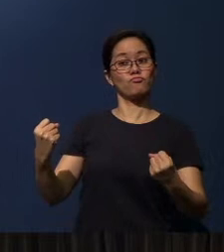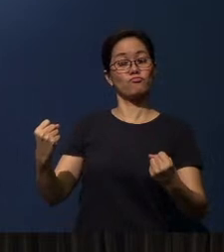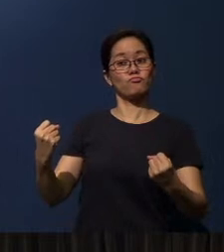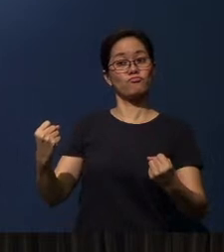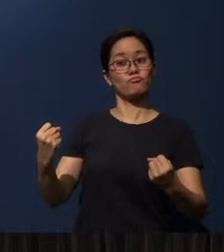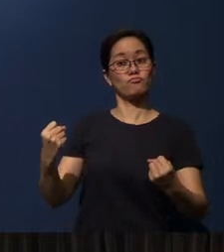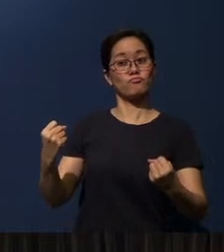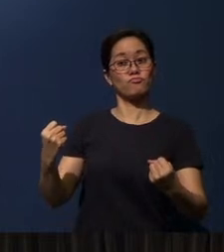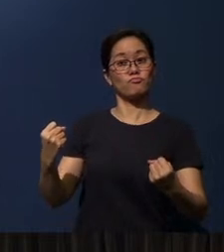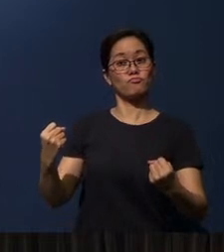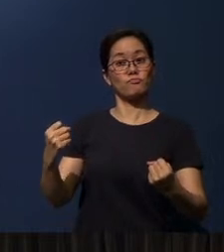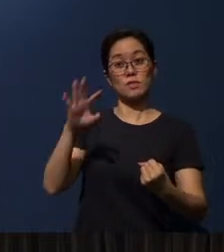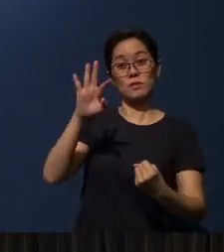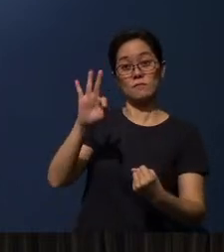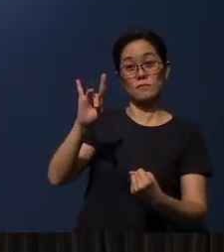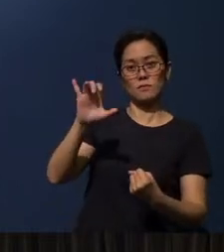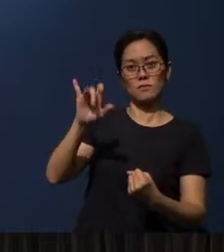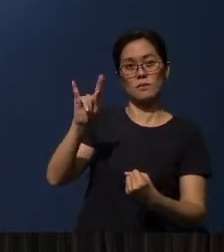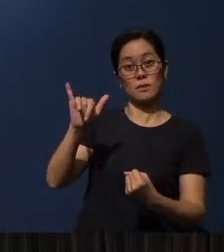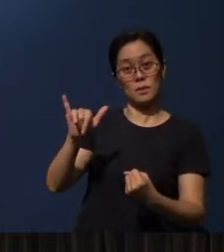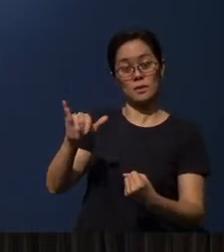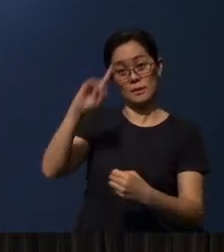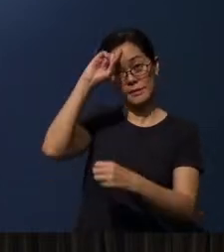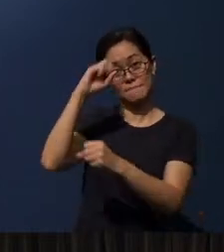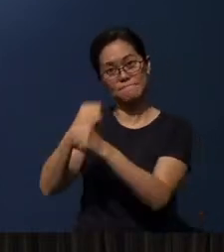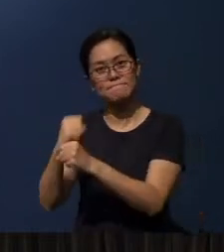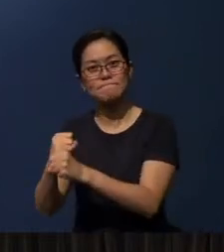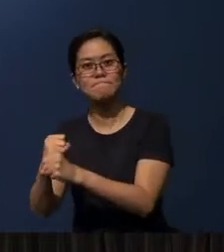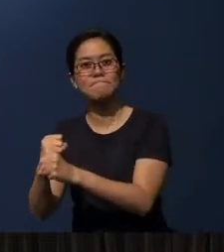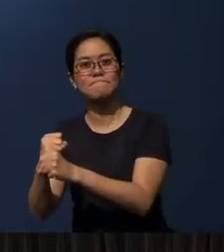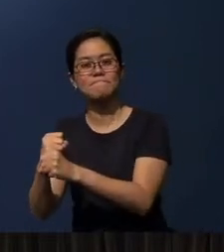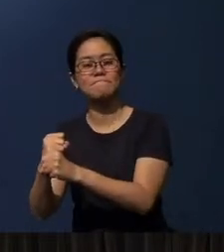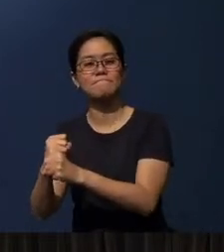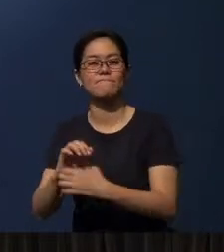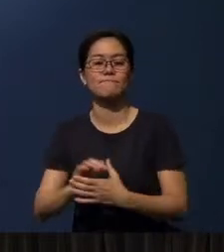and even “fidelity” and “faithfulness”.